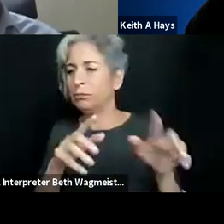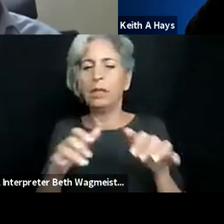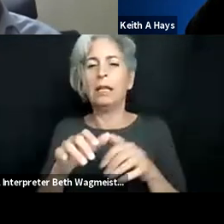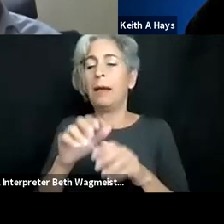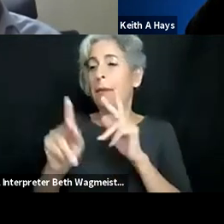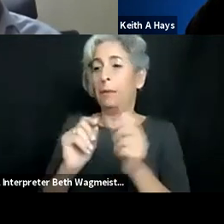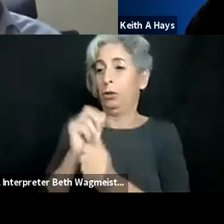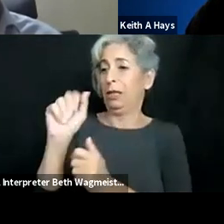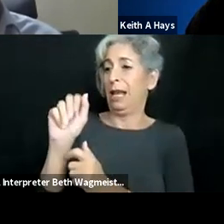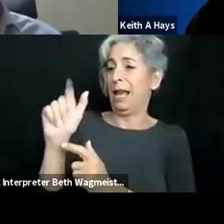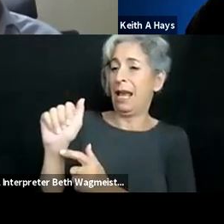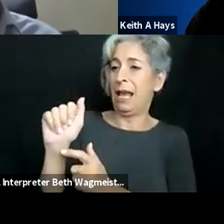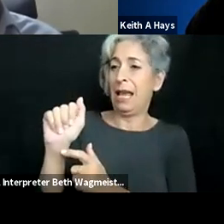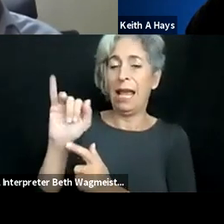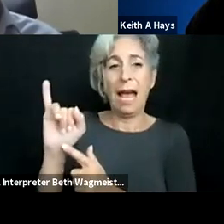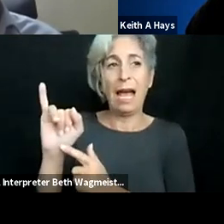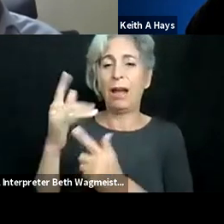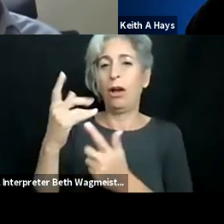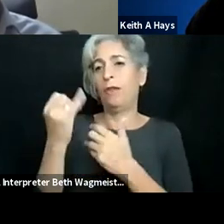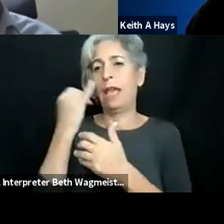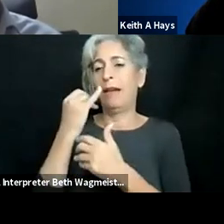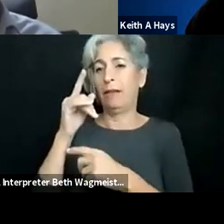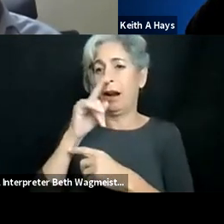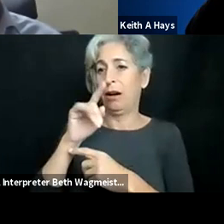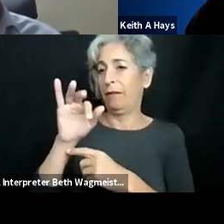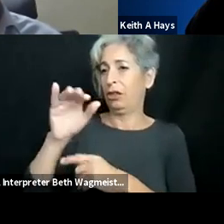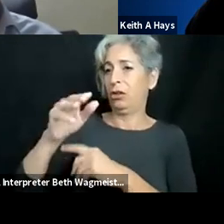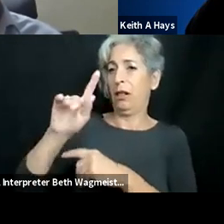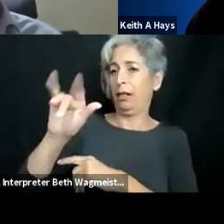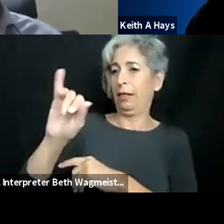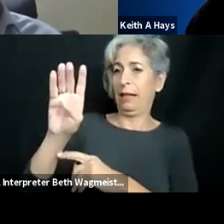devices which convert speech to text and text to speech and so on, but